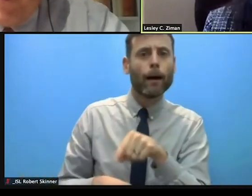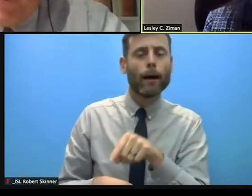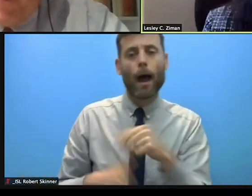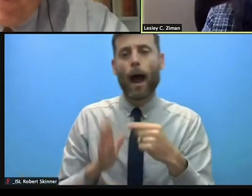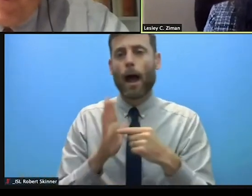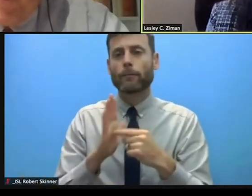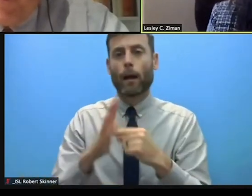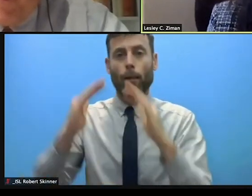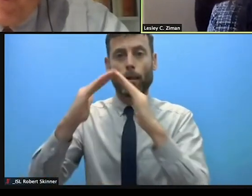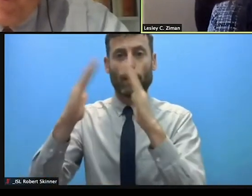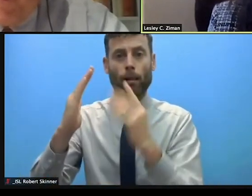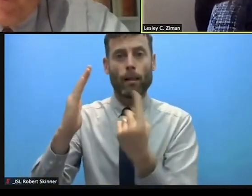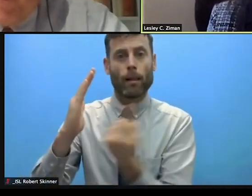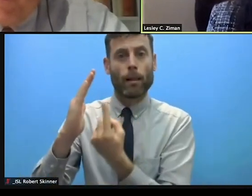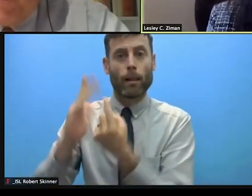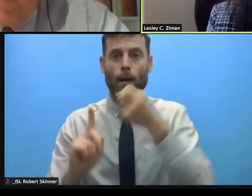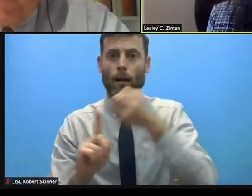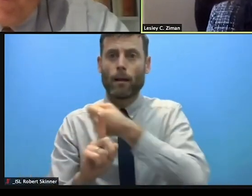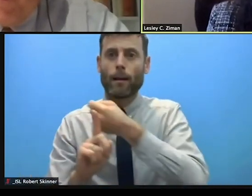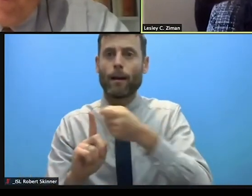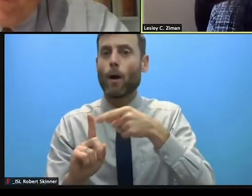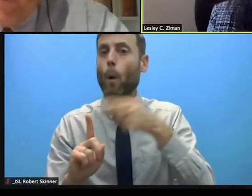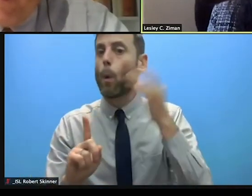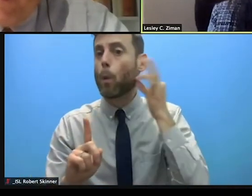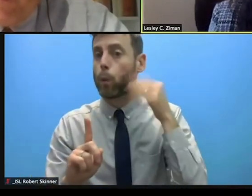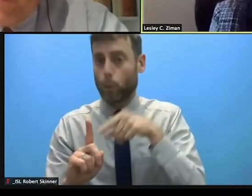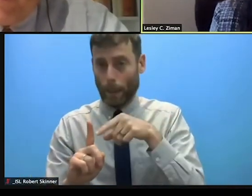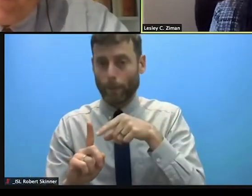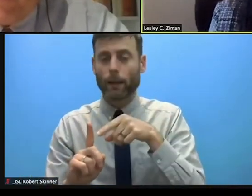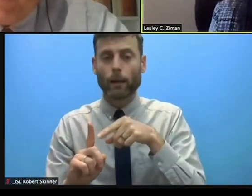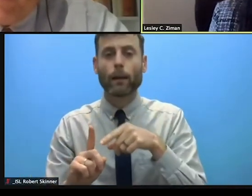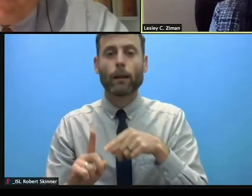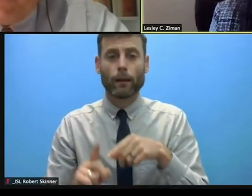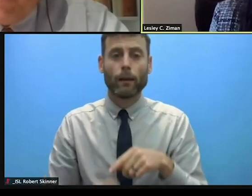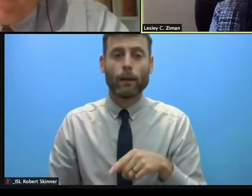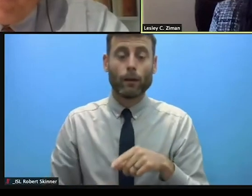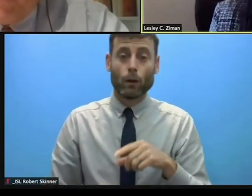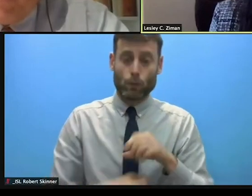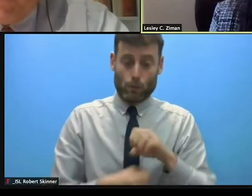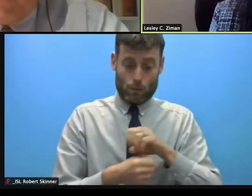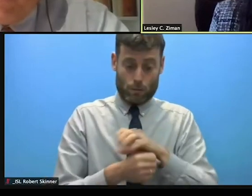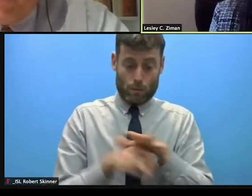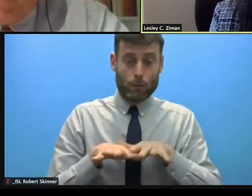Our efforts to minimize COVID 19 transmission are not only limiting access to gender based violence,